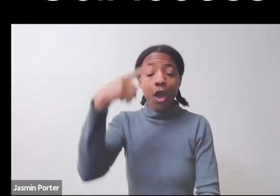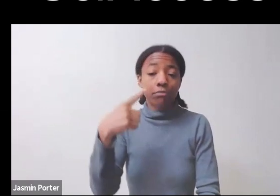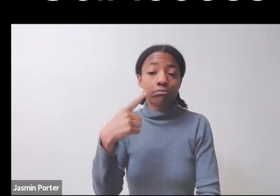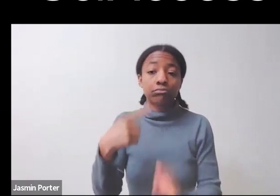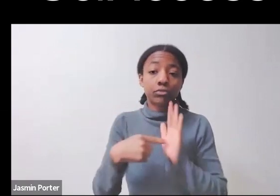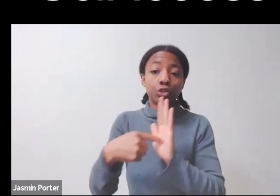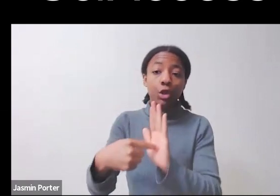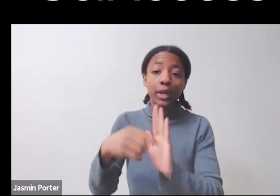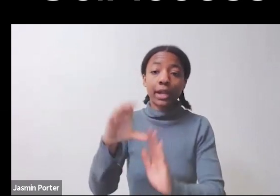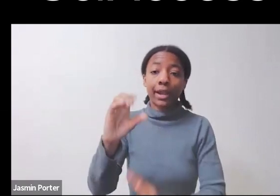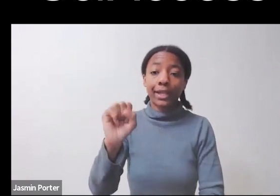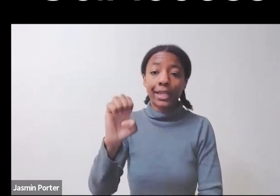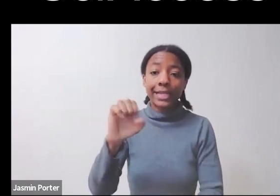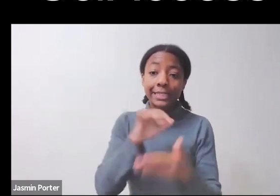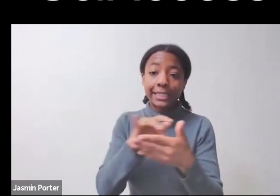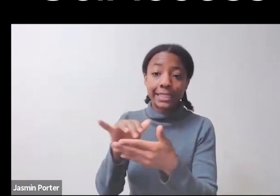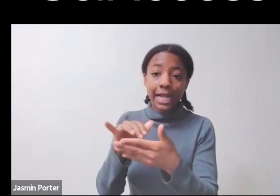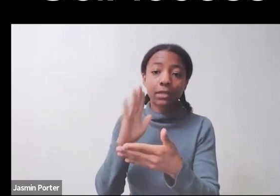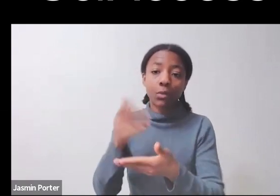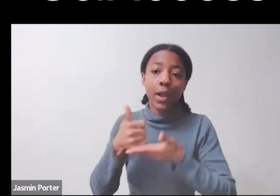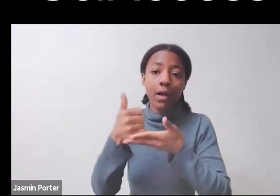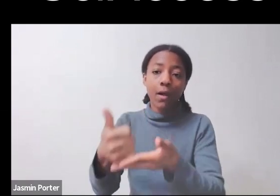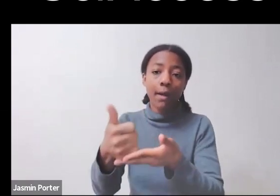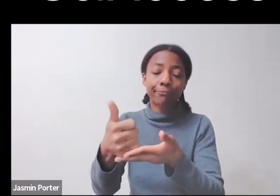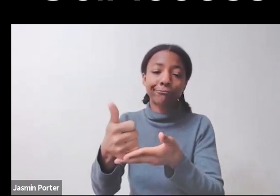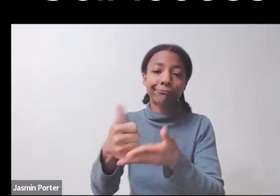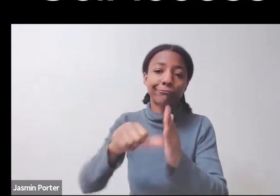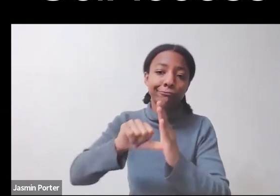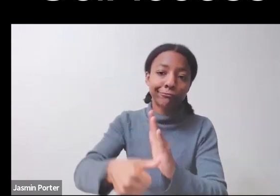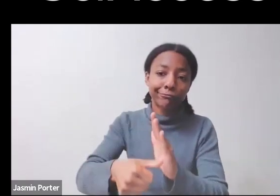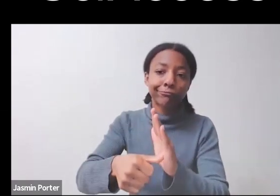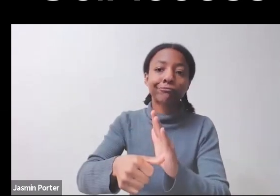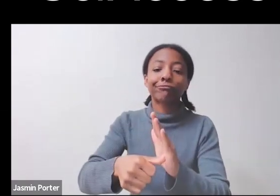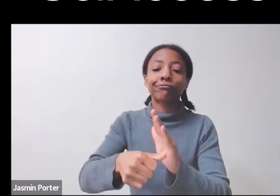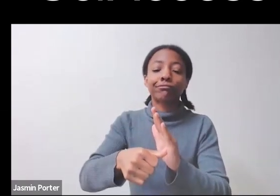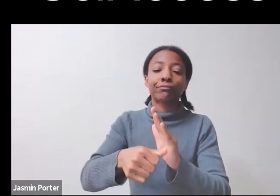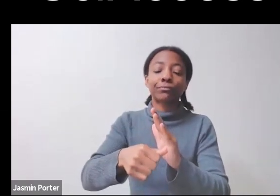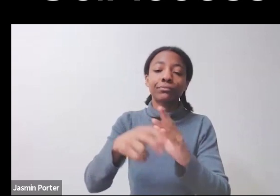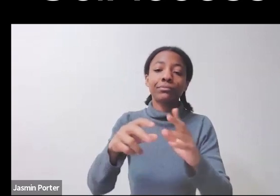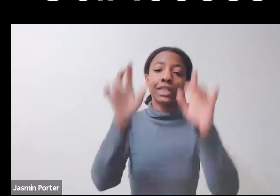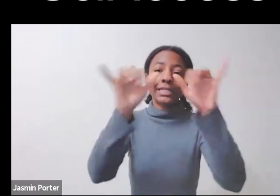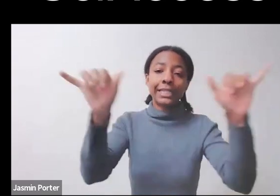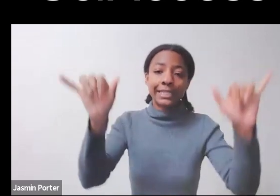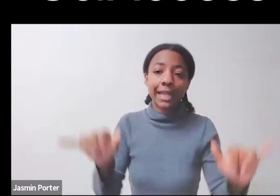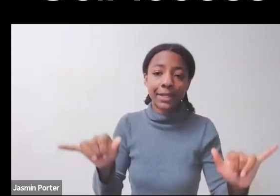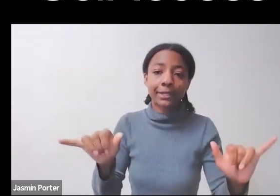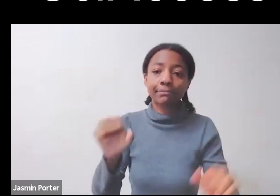in terms of systemic issues around ableism within mathematics.